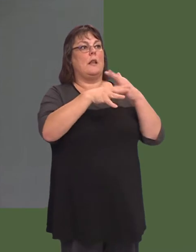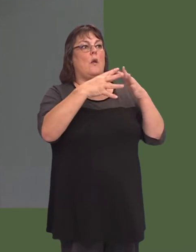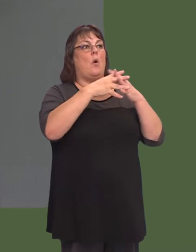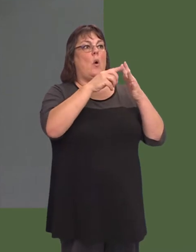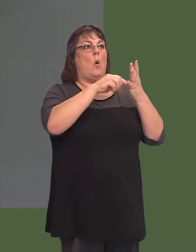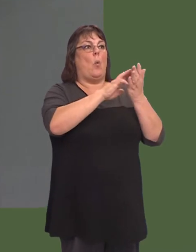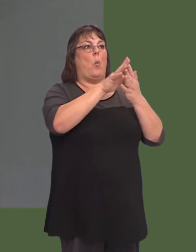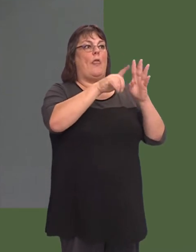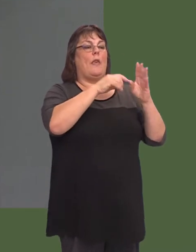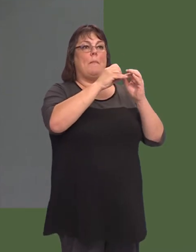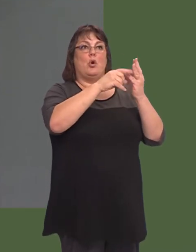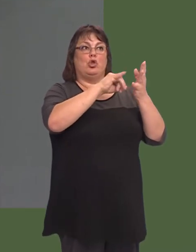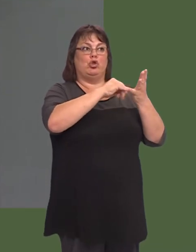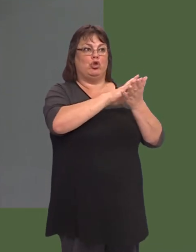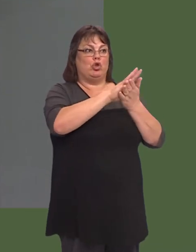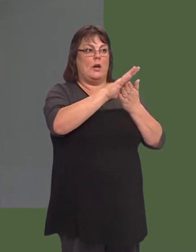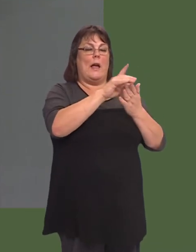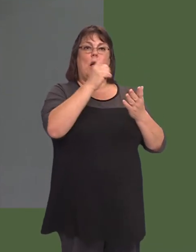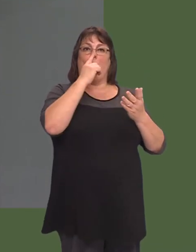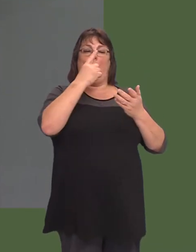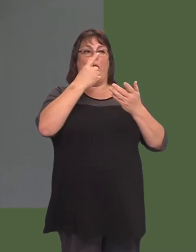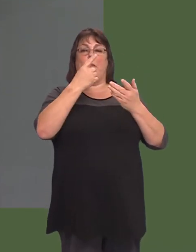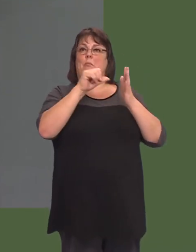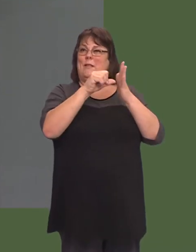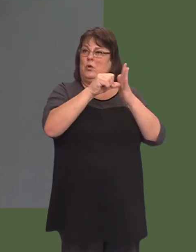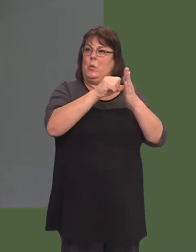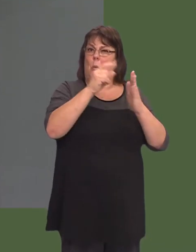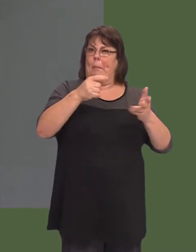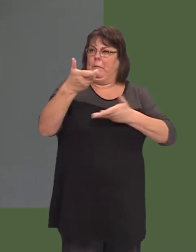and all the headline stories that we have heard.